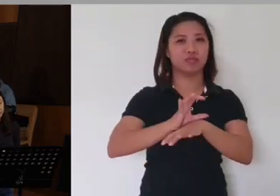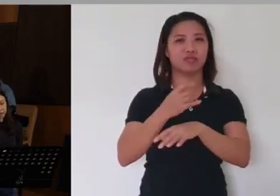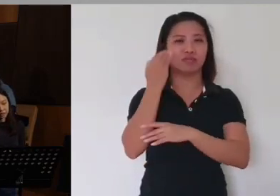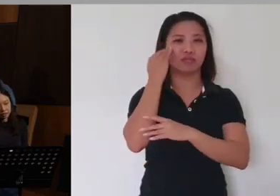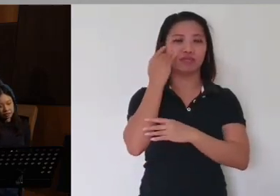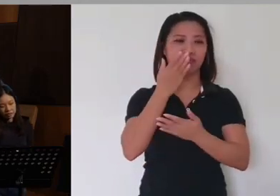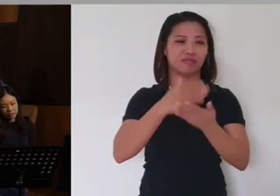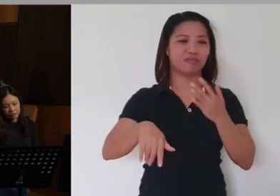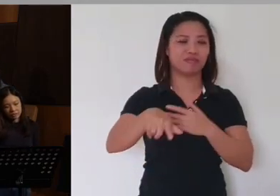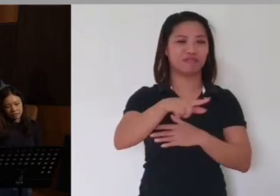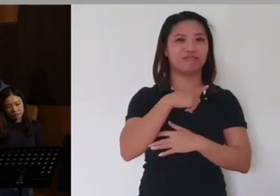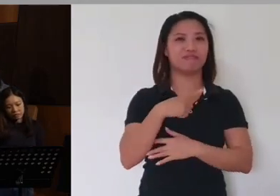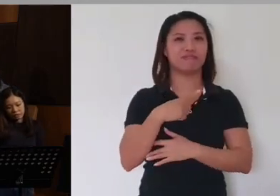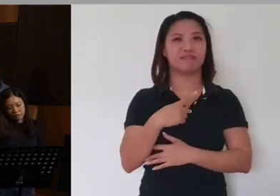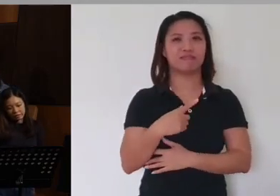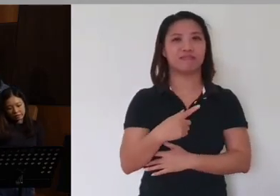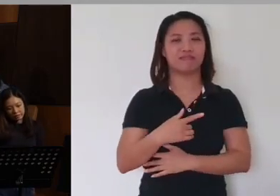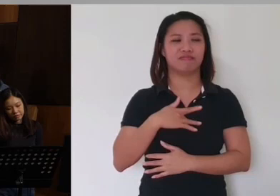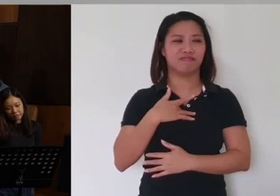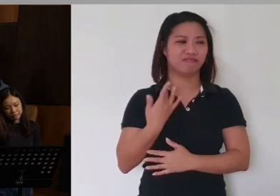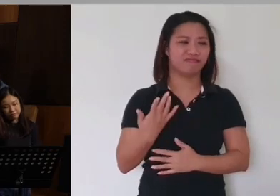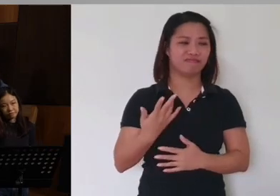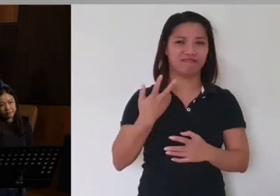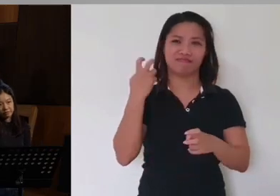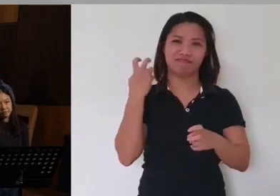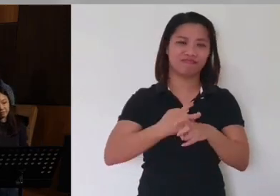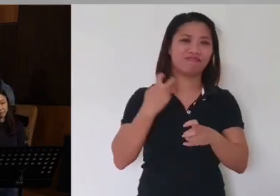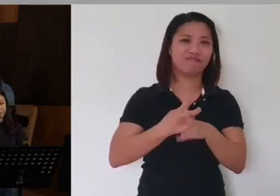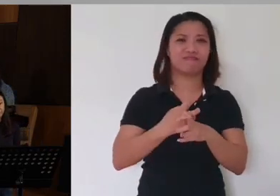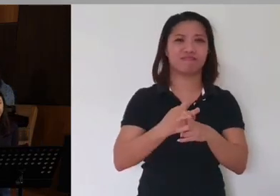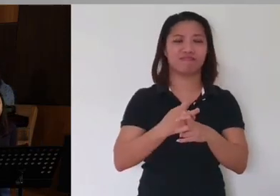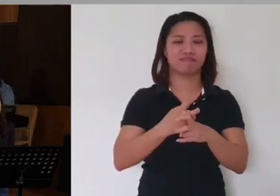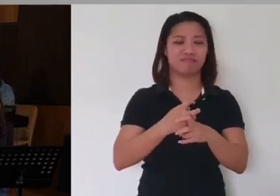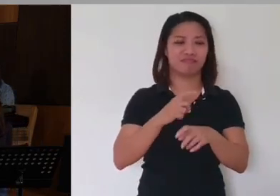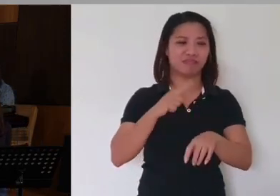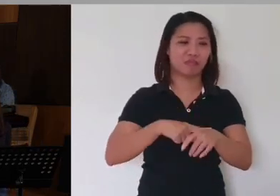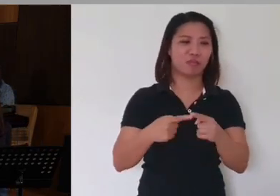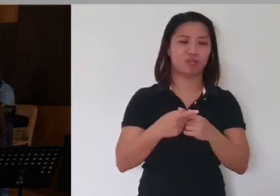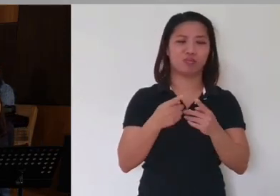for some of us we are really in a hard season to praise the Lord and